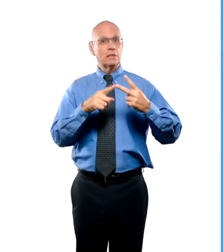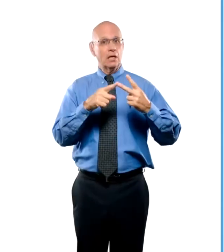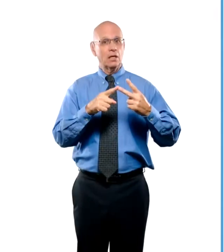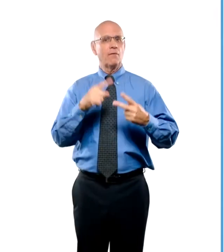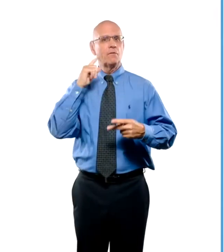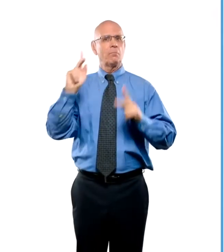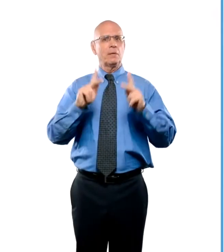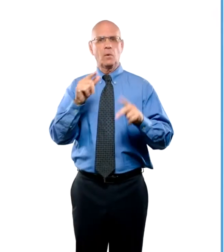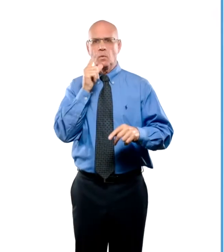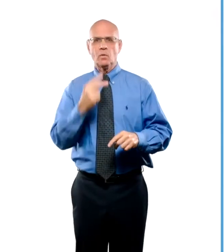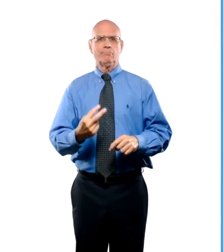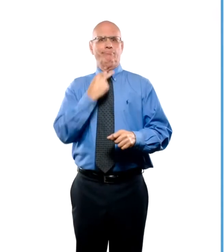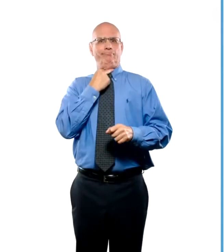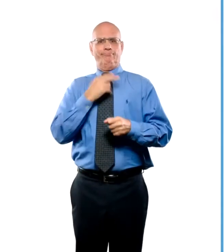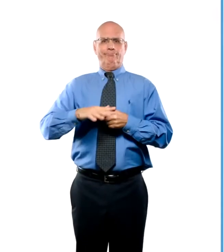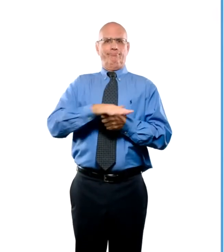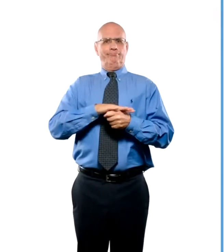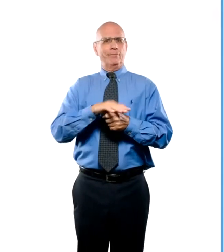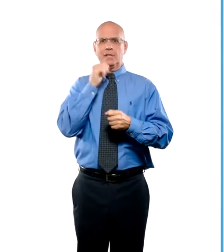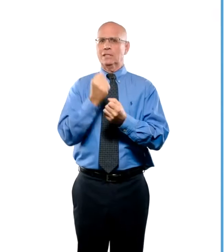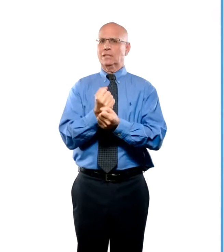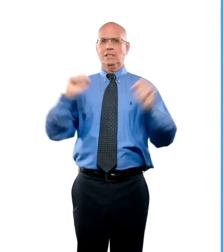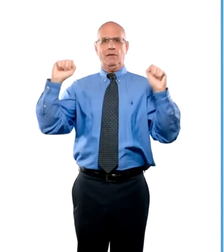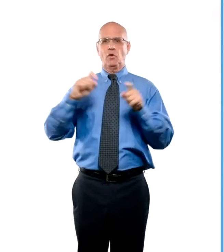for someone who is in a situation where there's not safe to place a voice call to 911